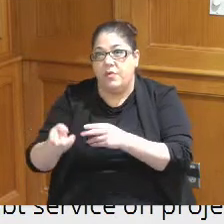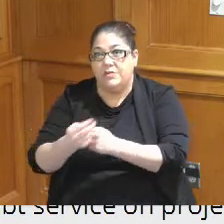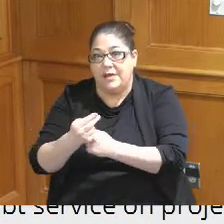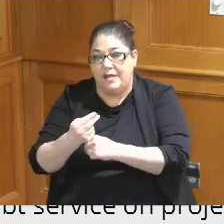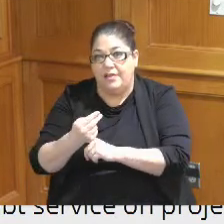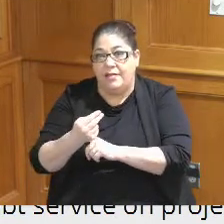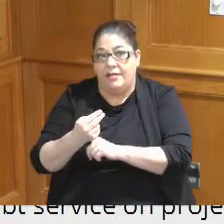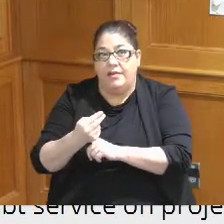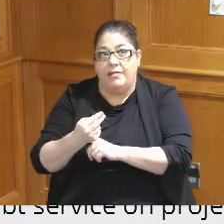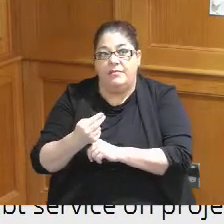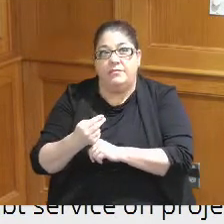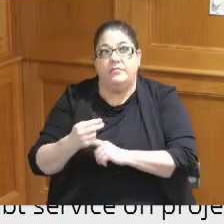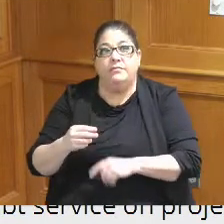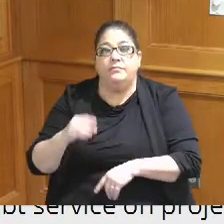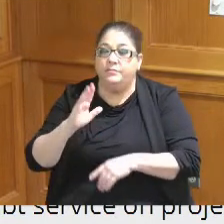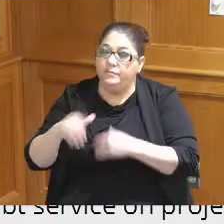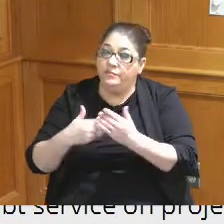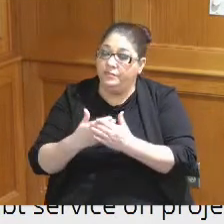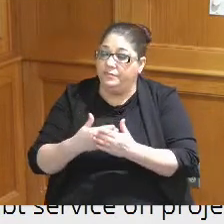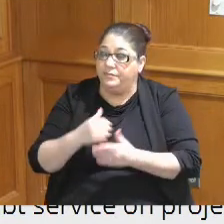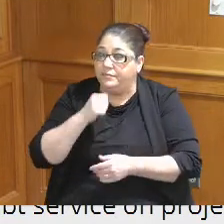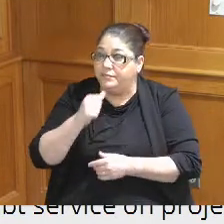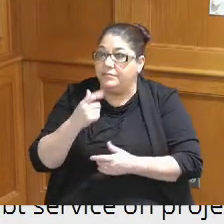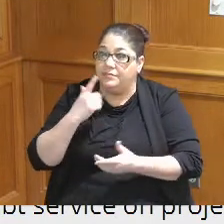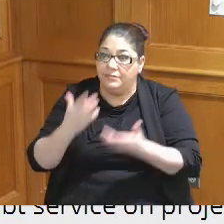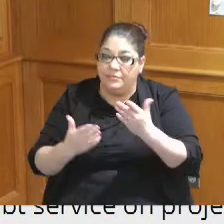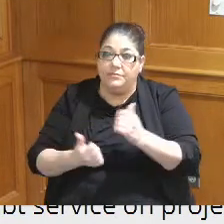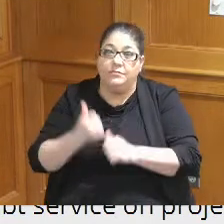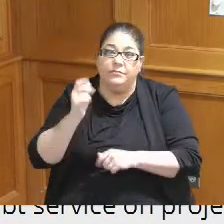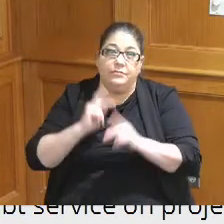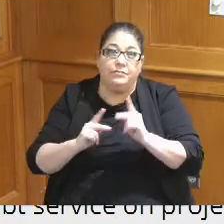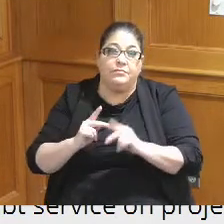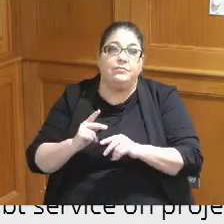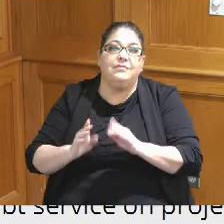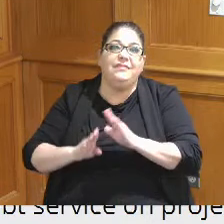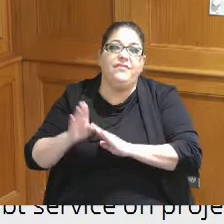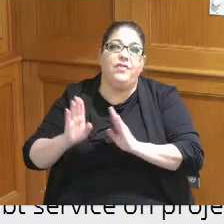I don't know of all of them but the majority I believe of develop of Hotel developers had talked